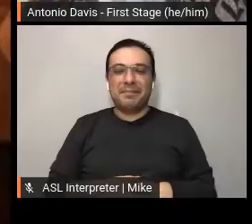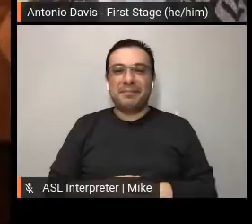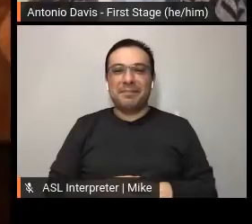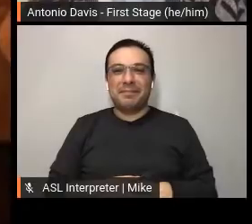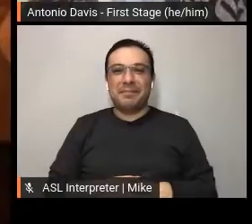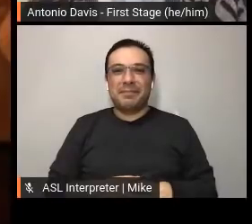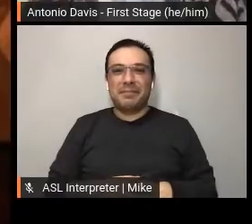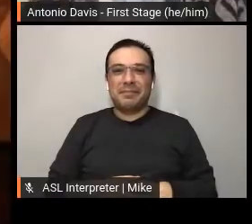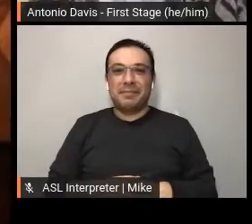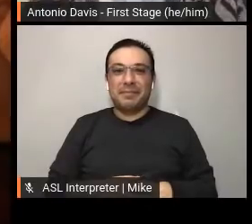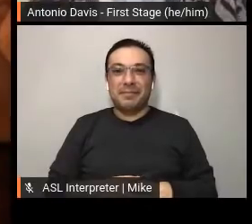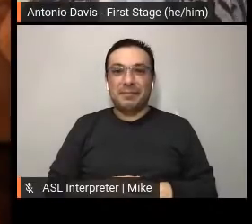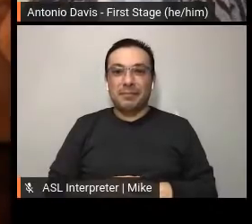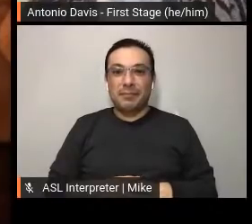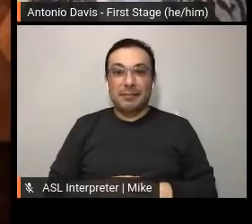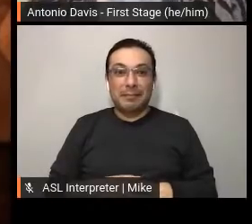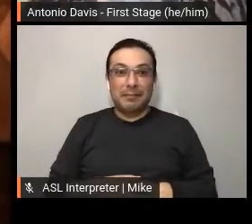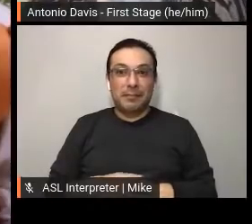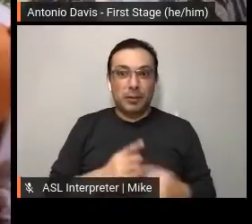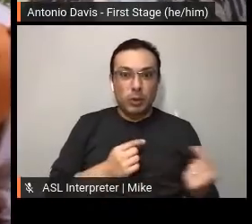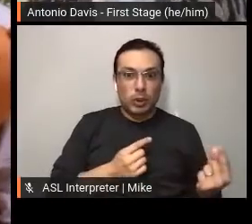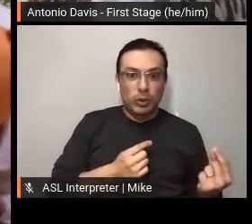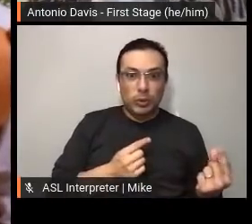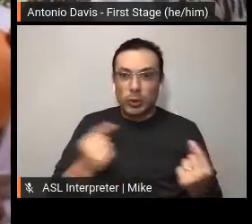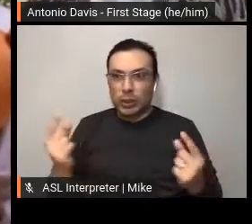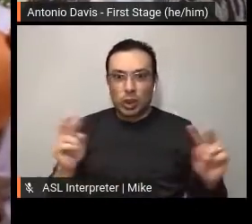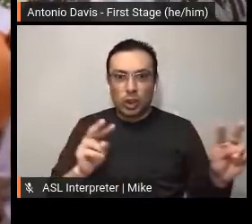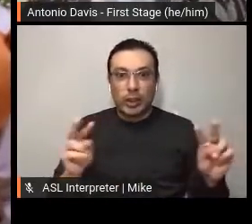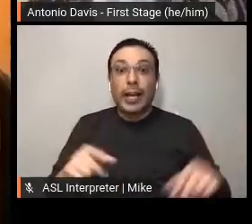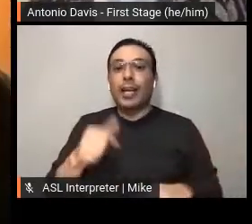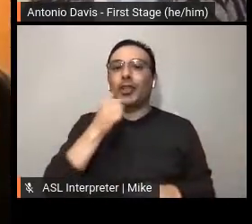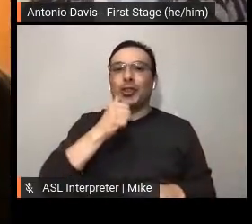Do I go like this? Do I go like that? What? What do I say again??